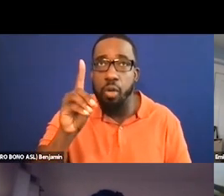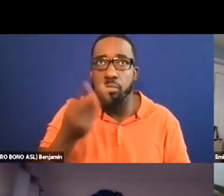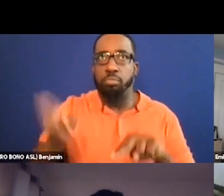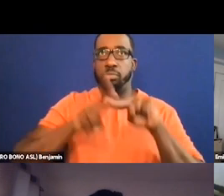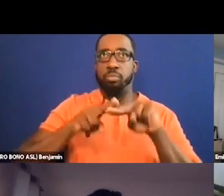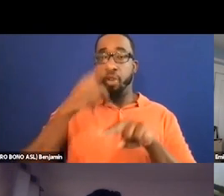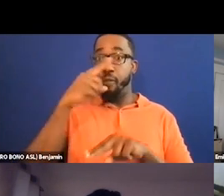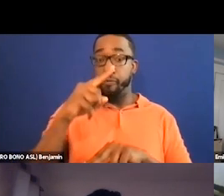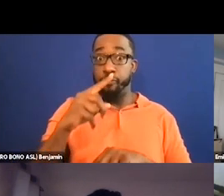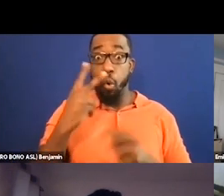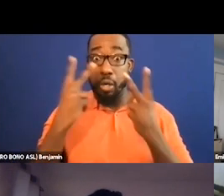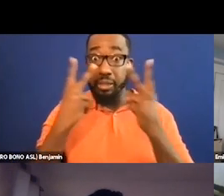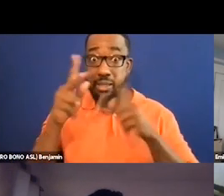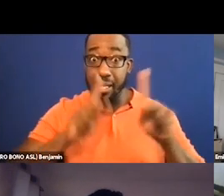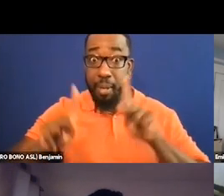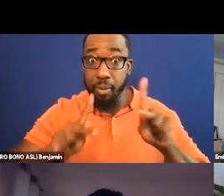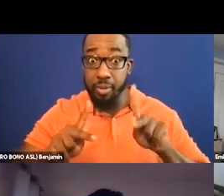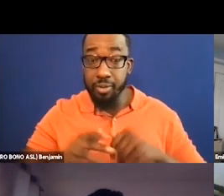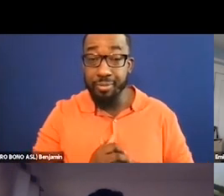for an example, if you want, song for rent.